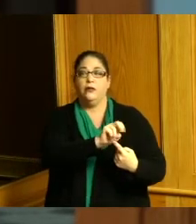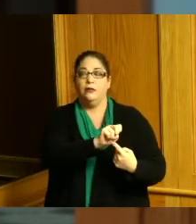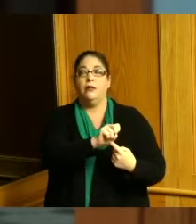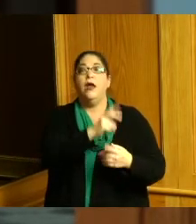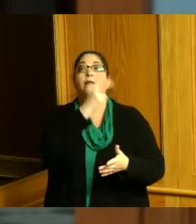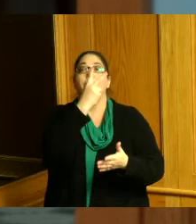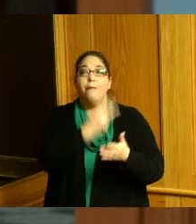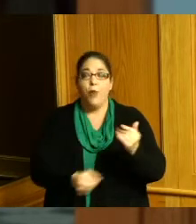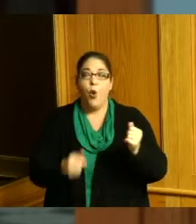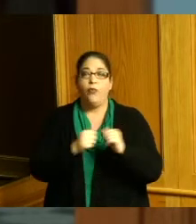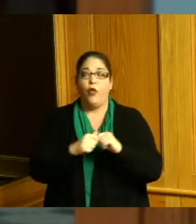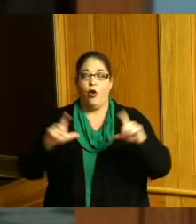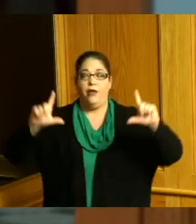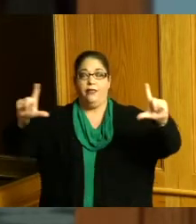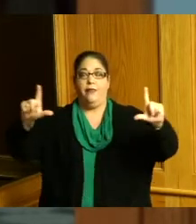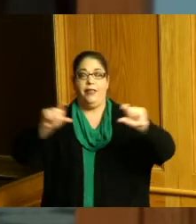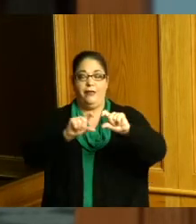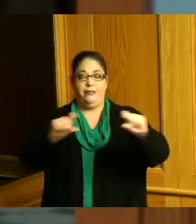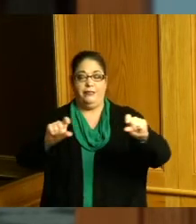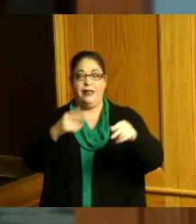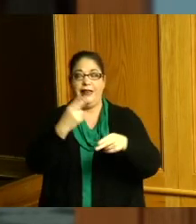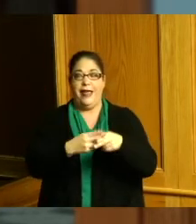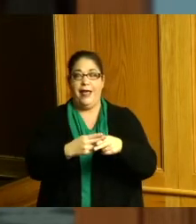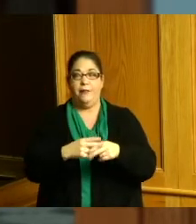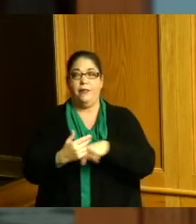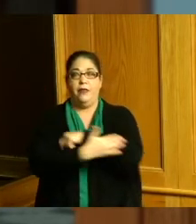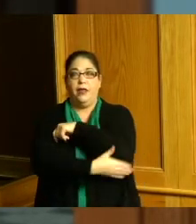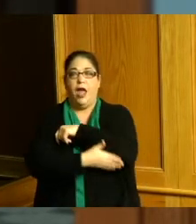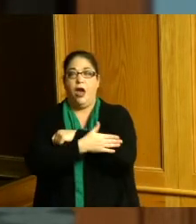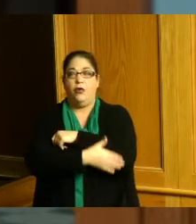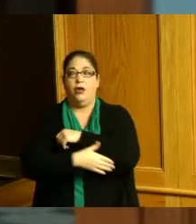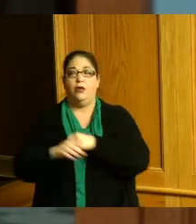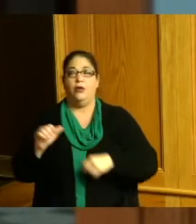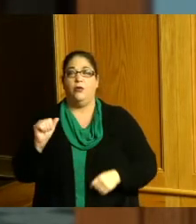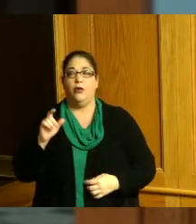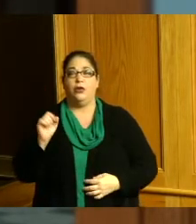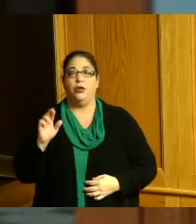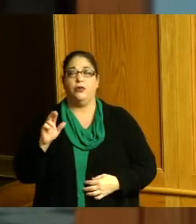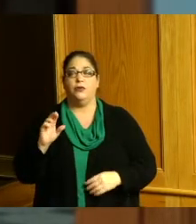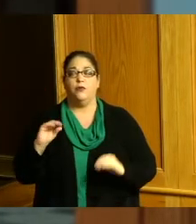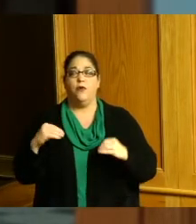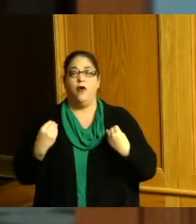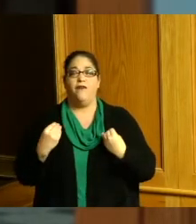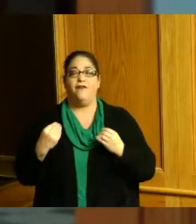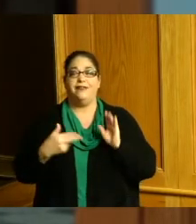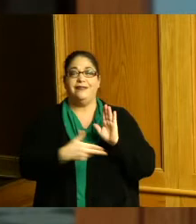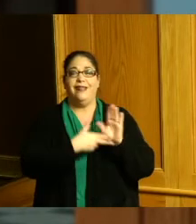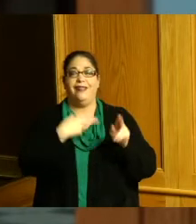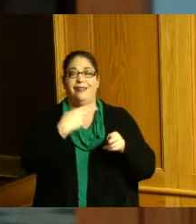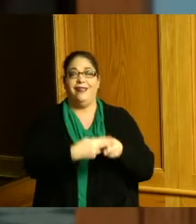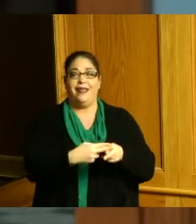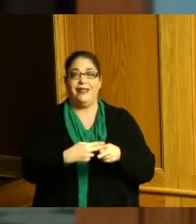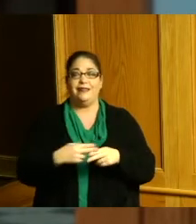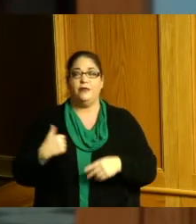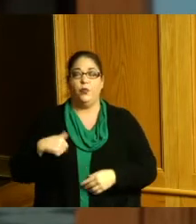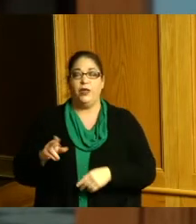plat the county auditor's office and property record lists the street as Hunters Run Court